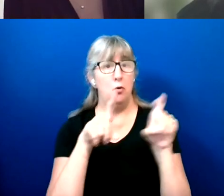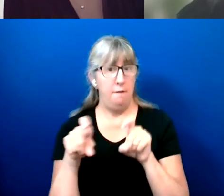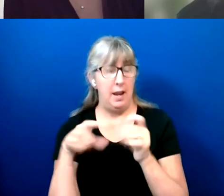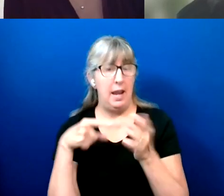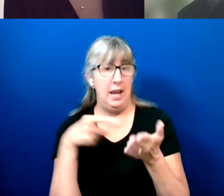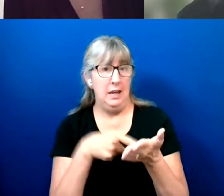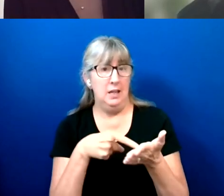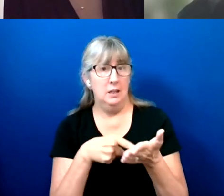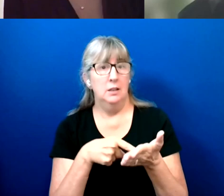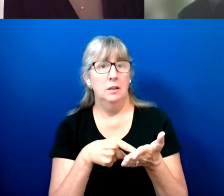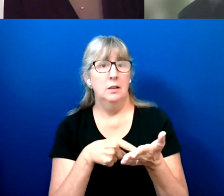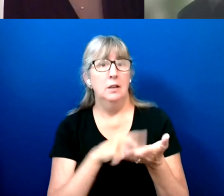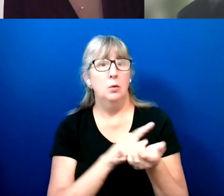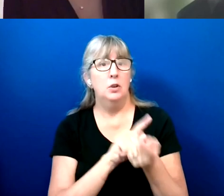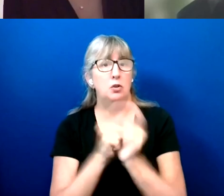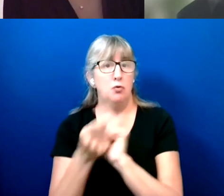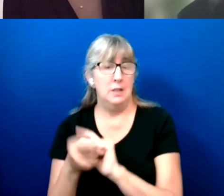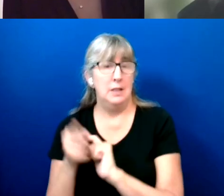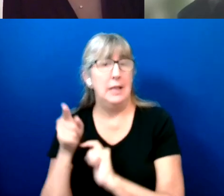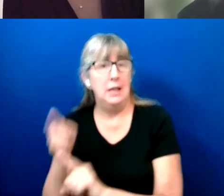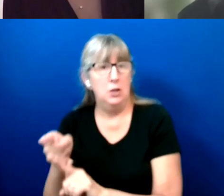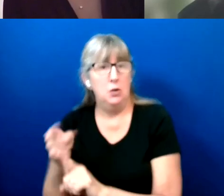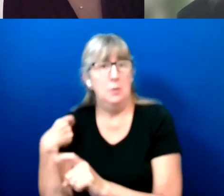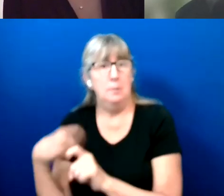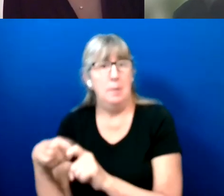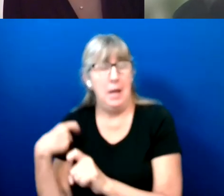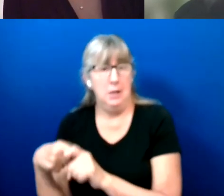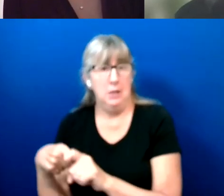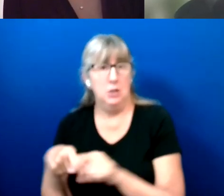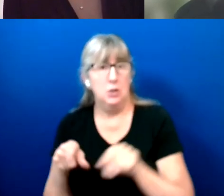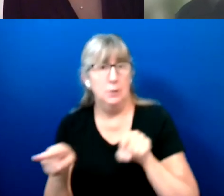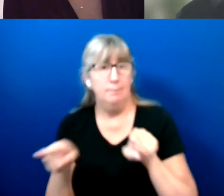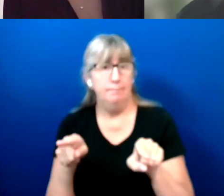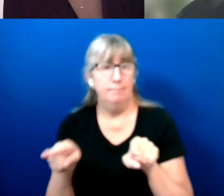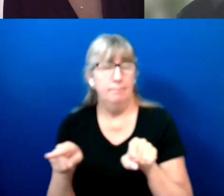translate into Spanish, but just in Spanish, not into other languages.